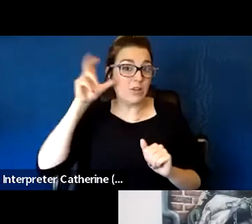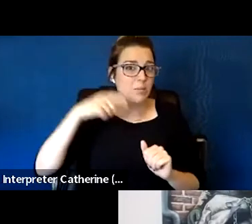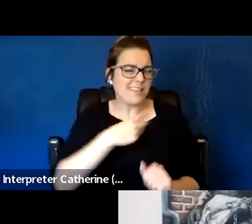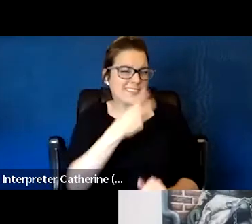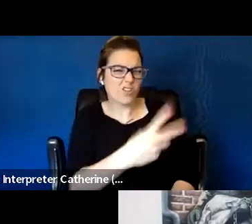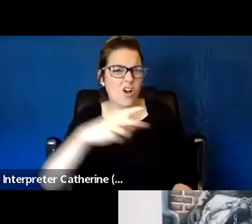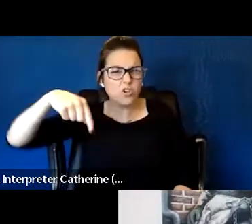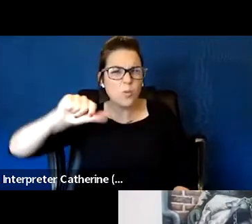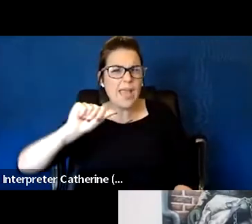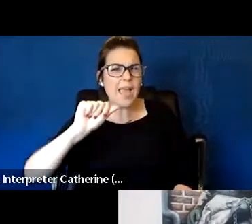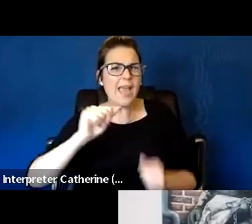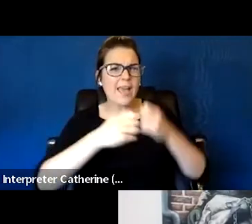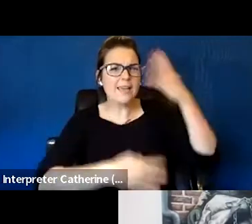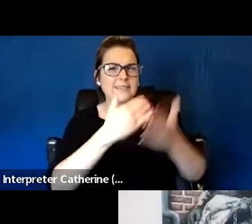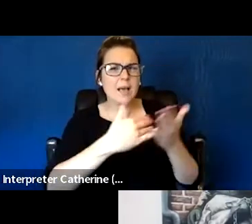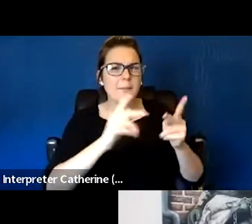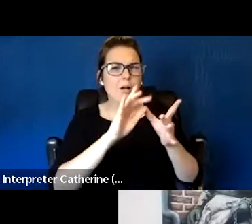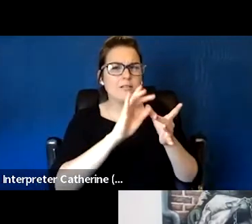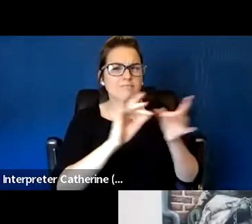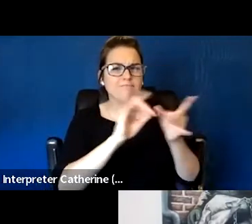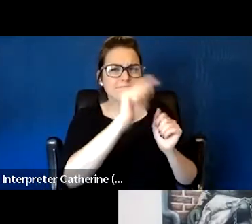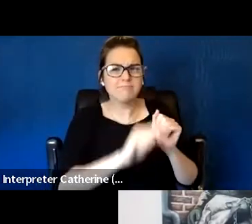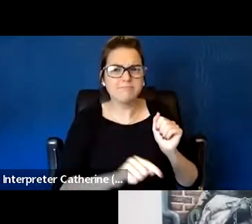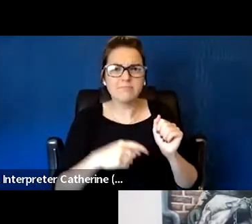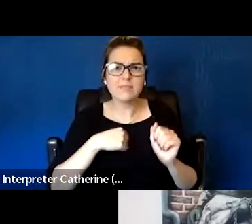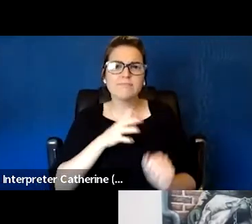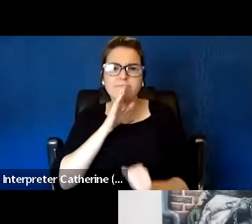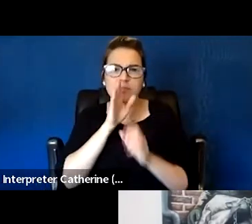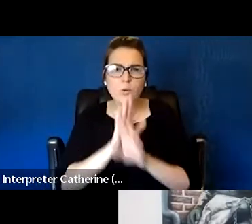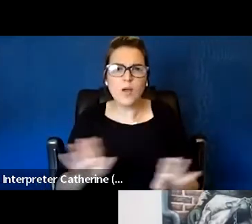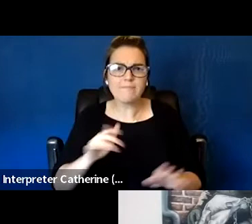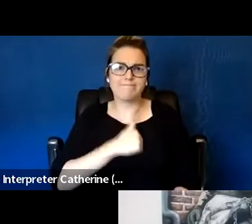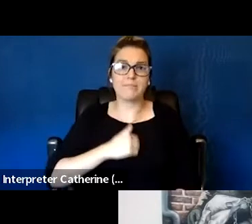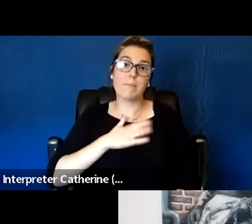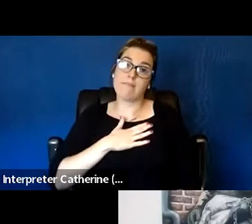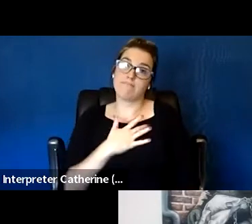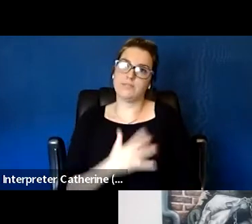and I'll try to be louder, I have a soft voice naturally. So I hope it's louder now.